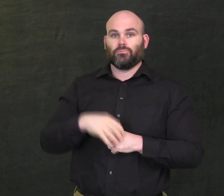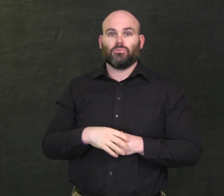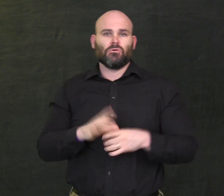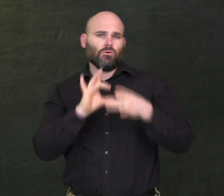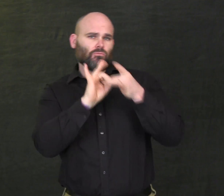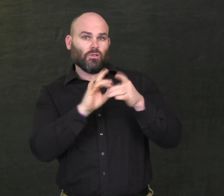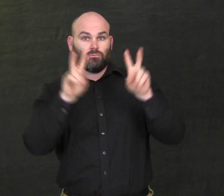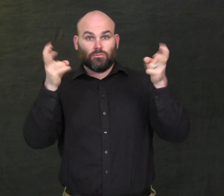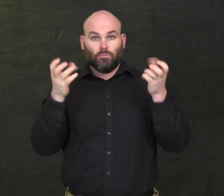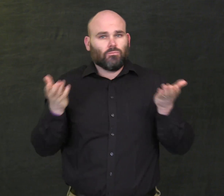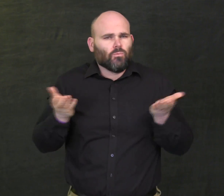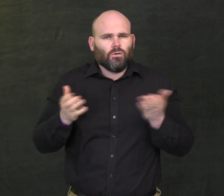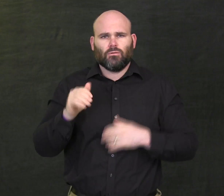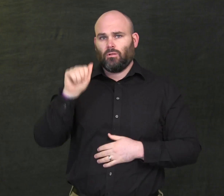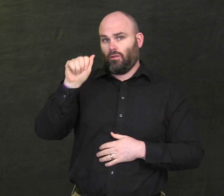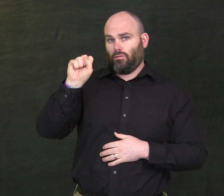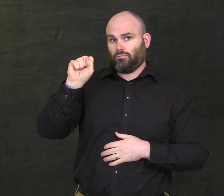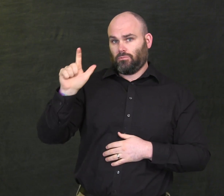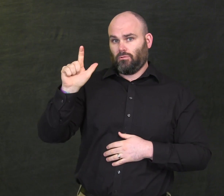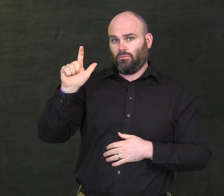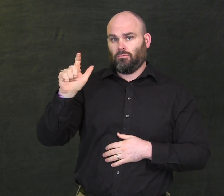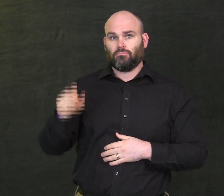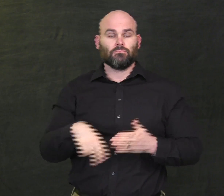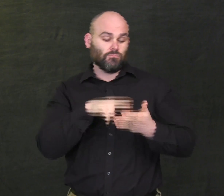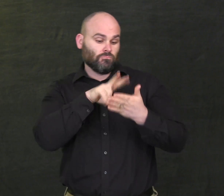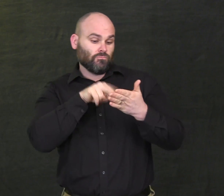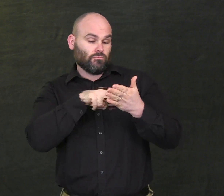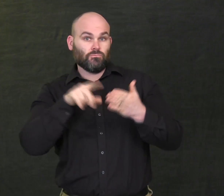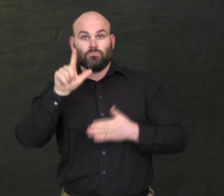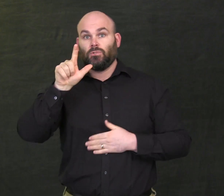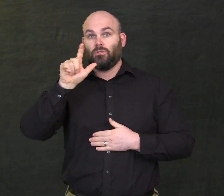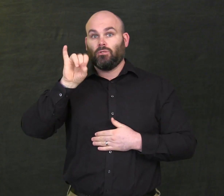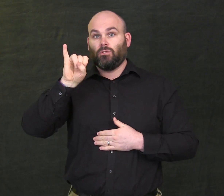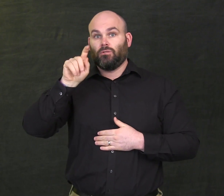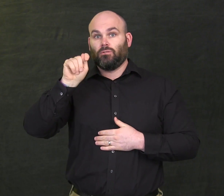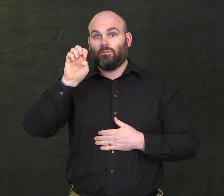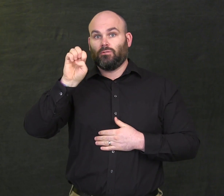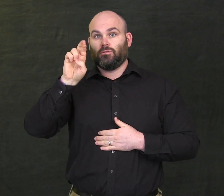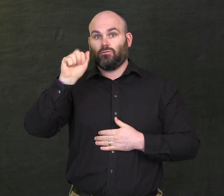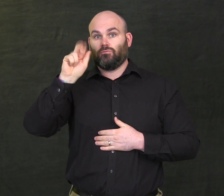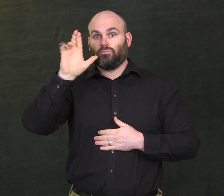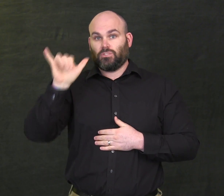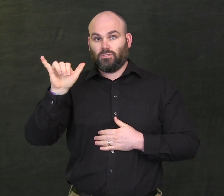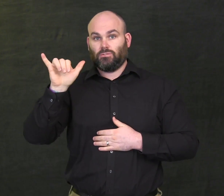on topics in the areas of American Sign Language, Literacy,